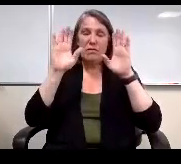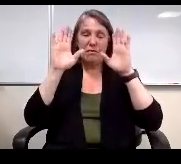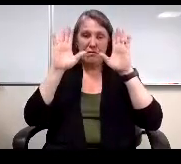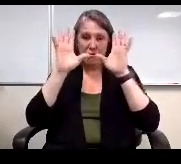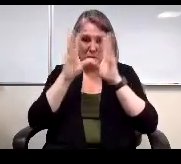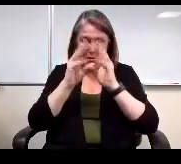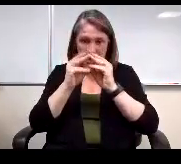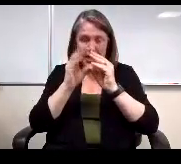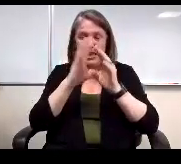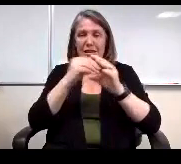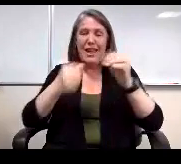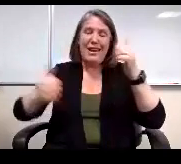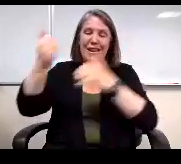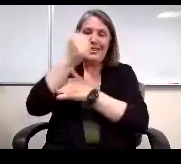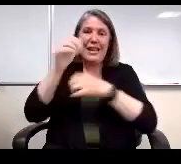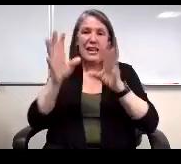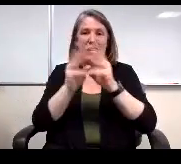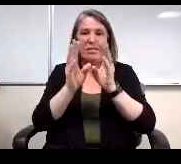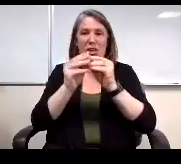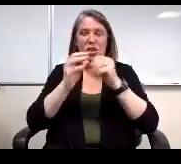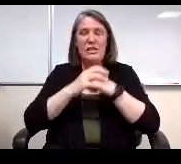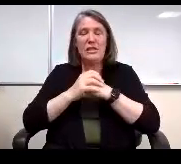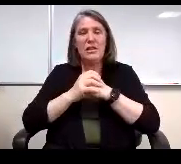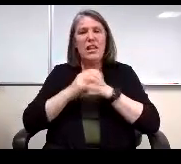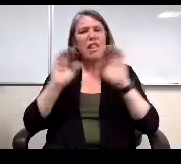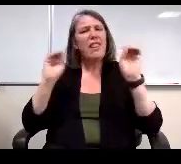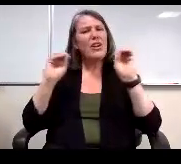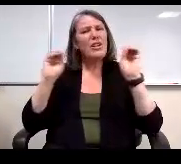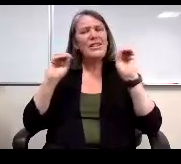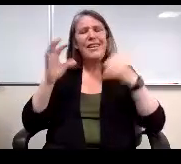There's nothing exceptional exceptionally different on this.